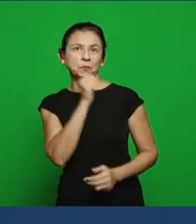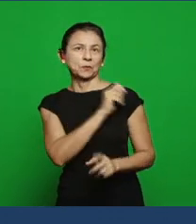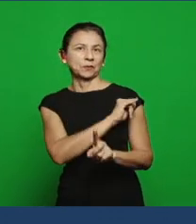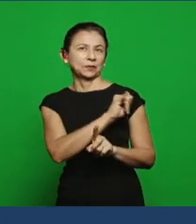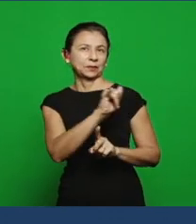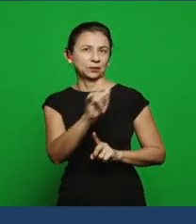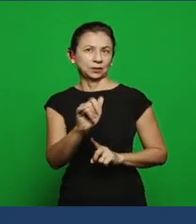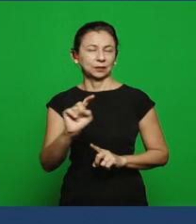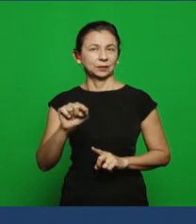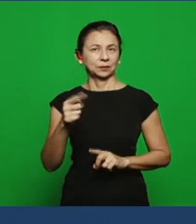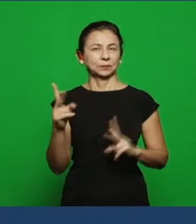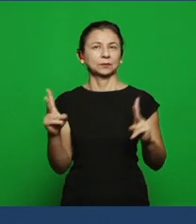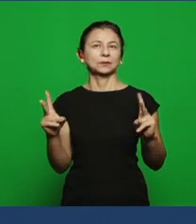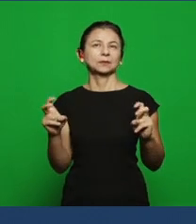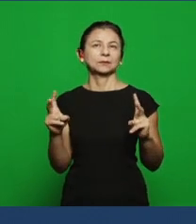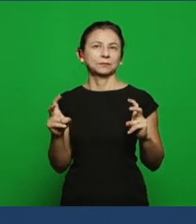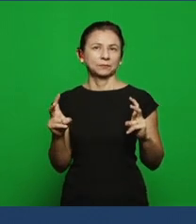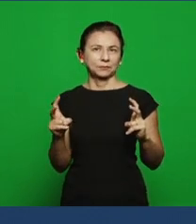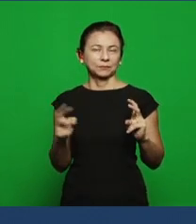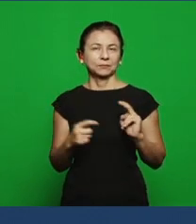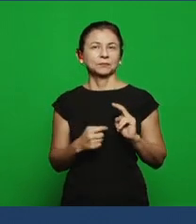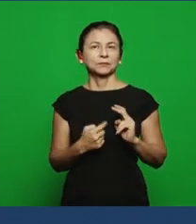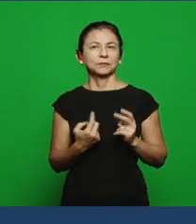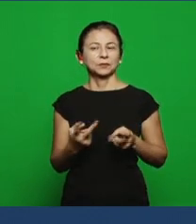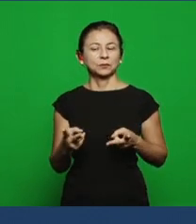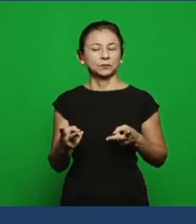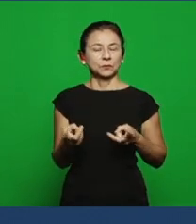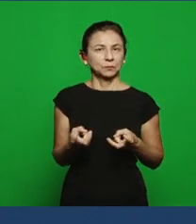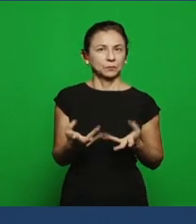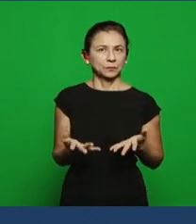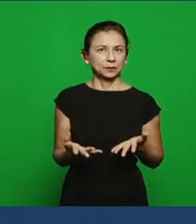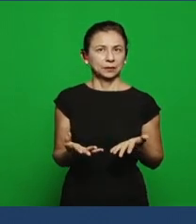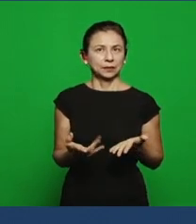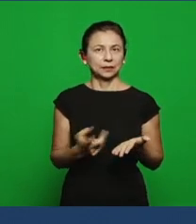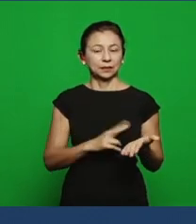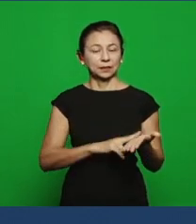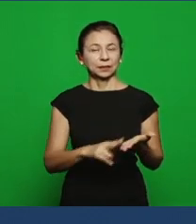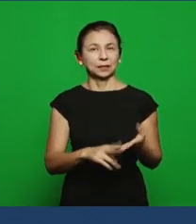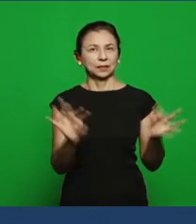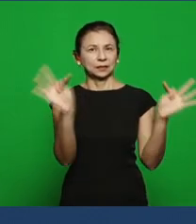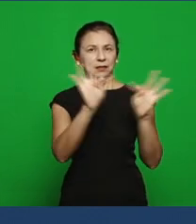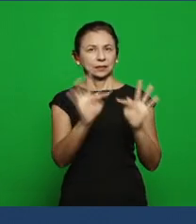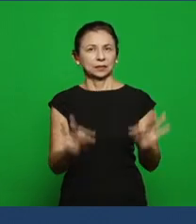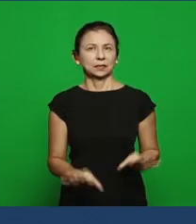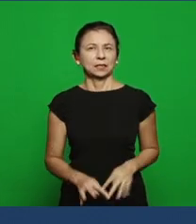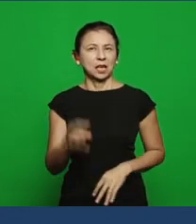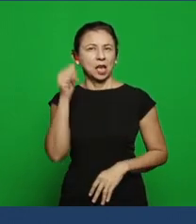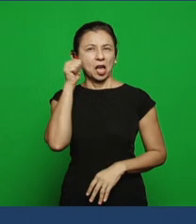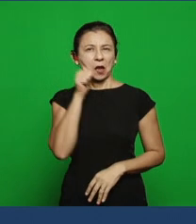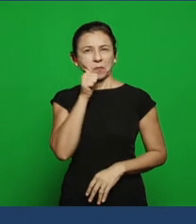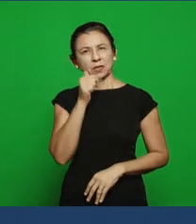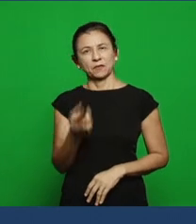we’ll see reflected in the letter to Thyatira that woman Jezebel, who calls herself a prophetess and the